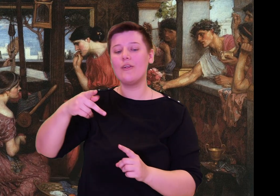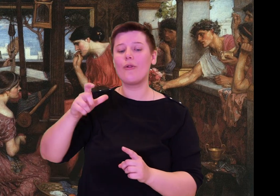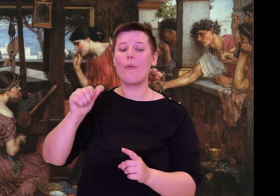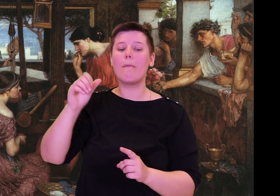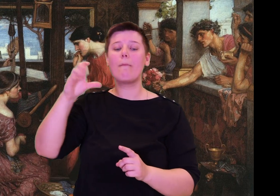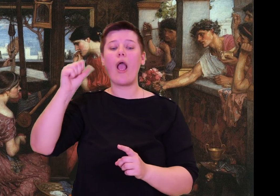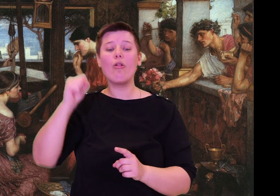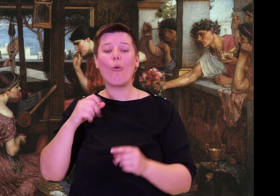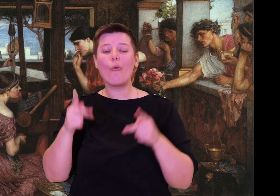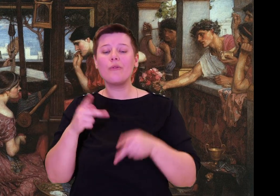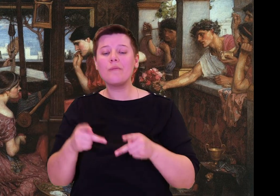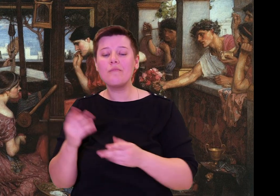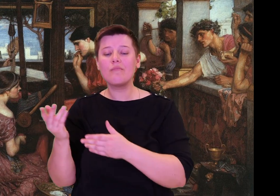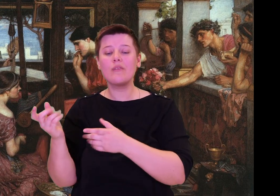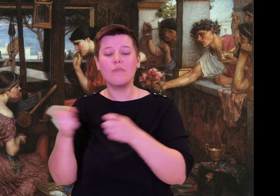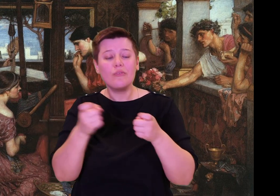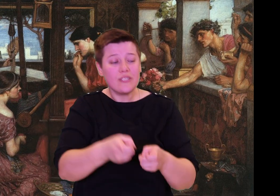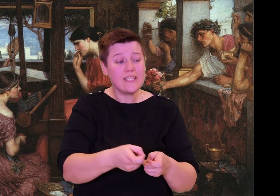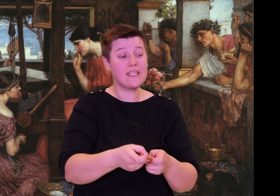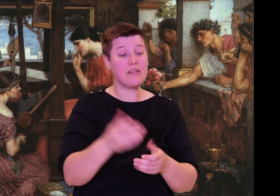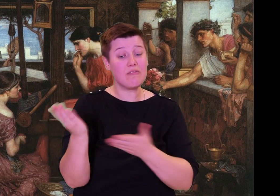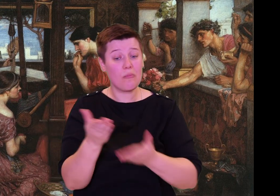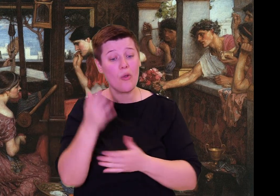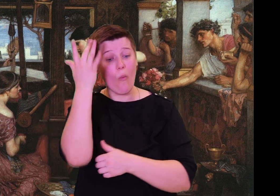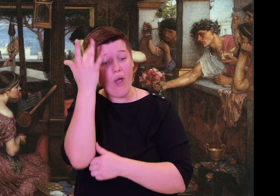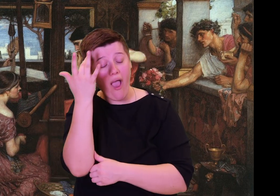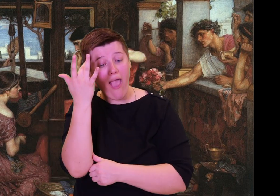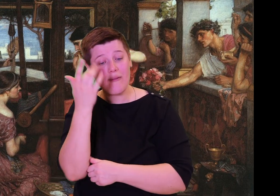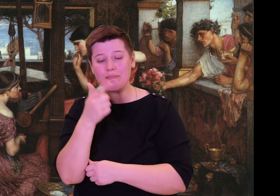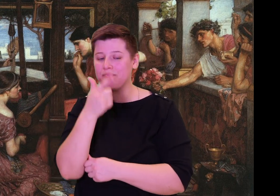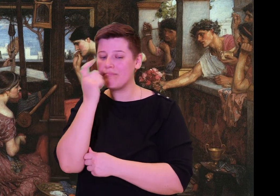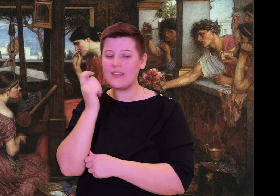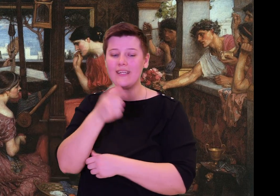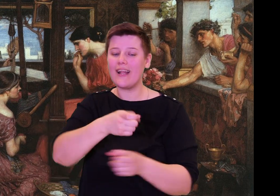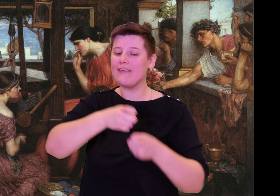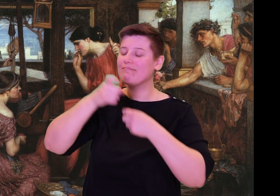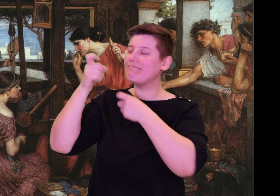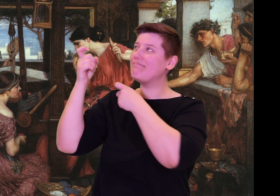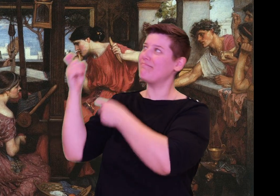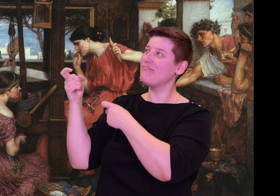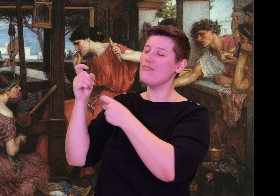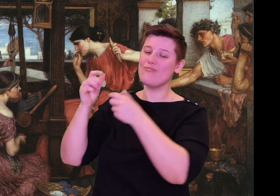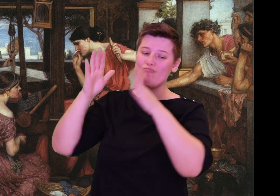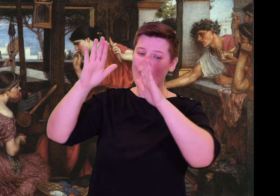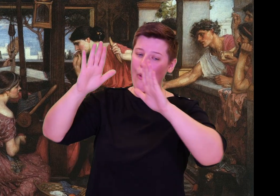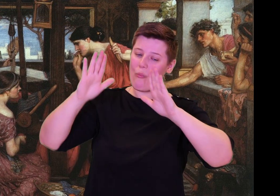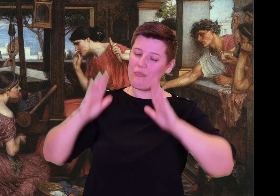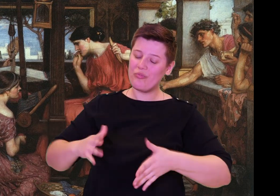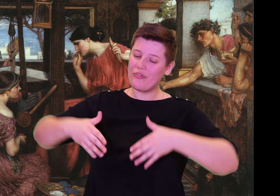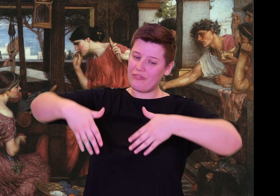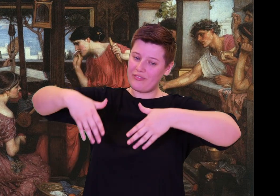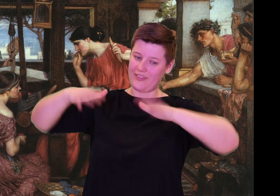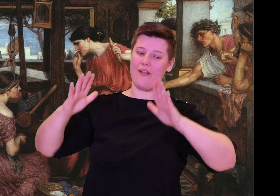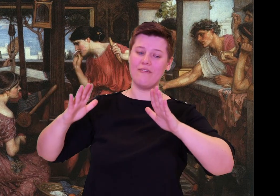At once she made a heartfelt prayer. "Poseidon, O Shaker of the Earth,